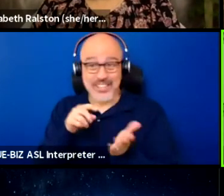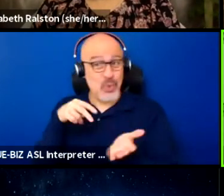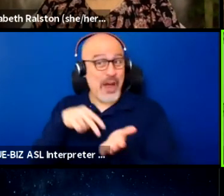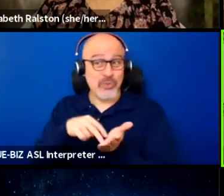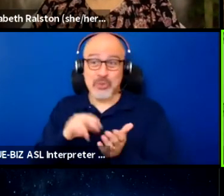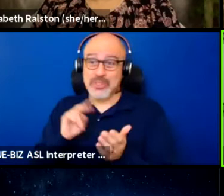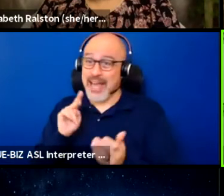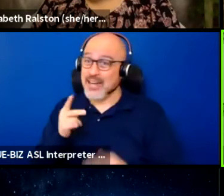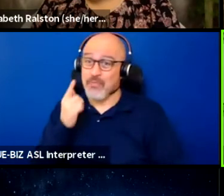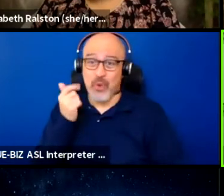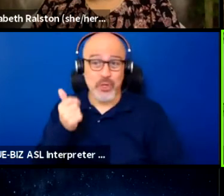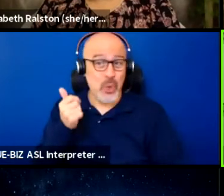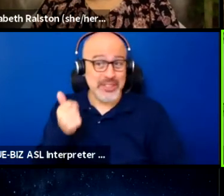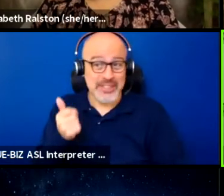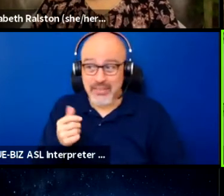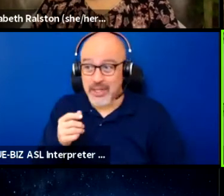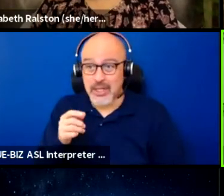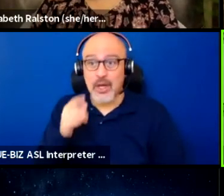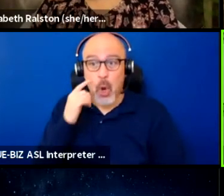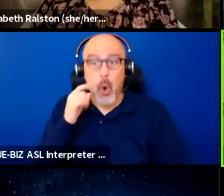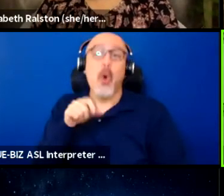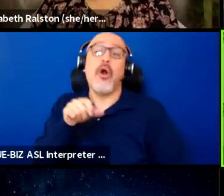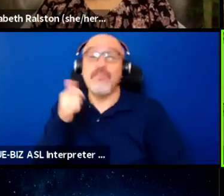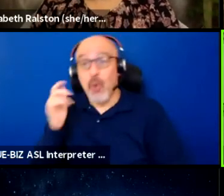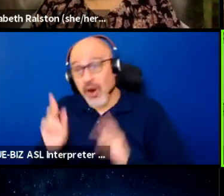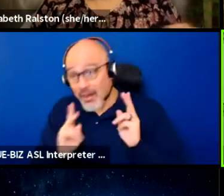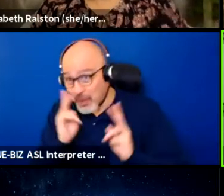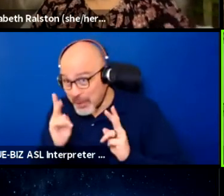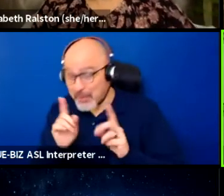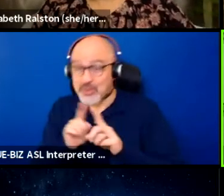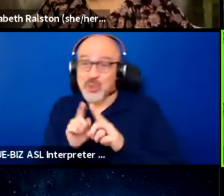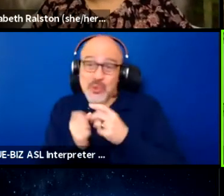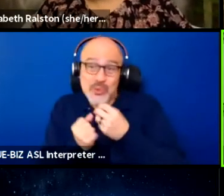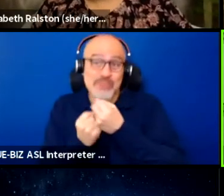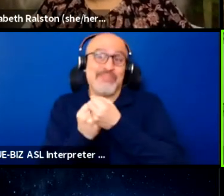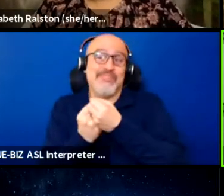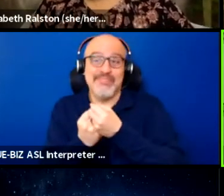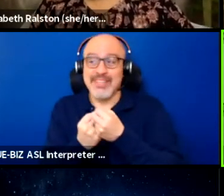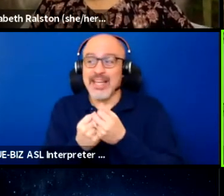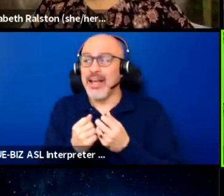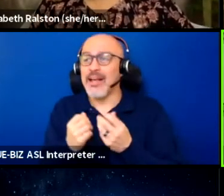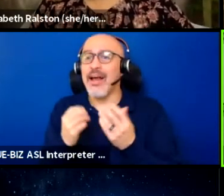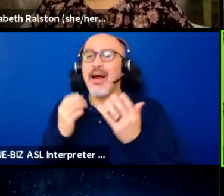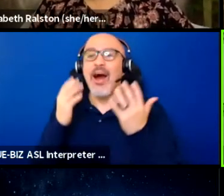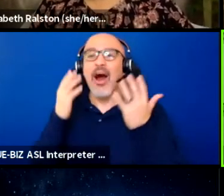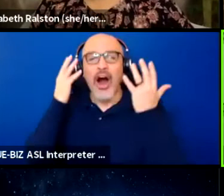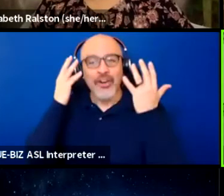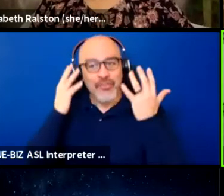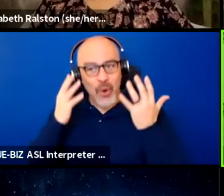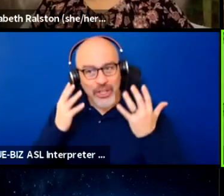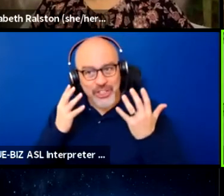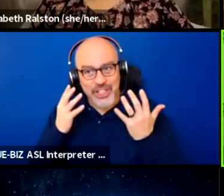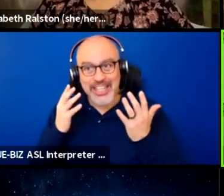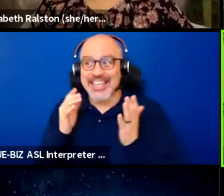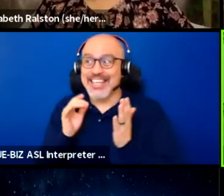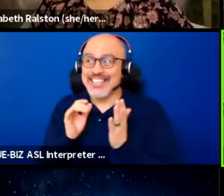or for others in some cases, and unfortunately, that's the kind of reality